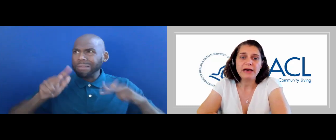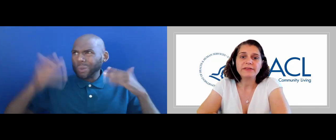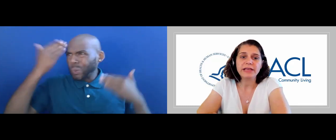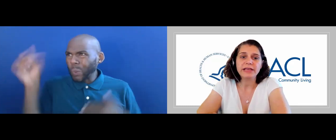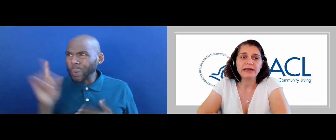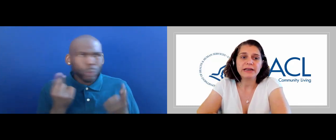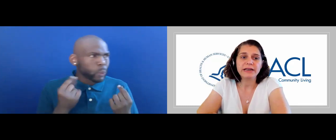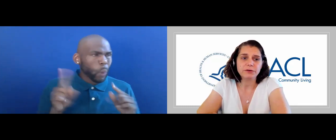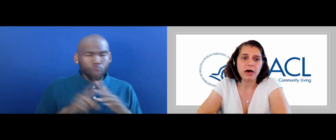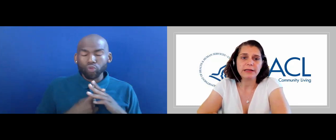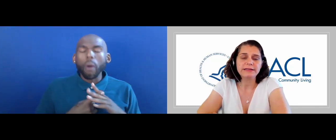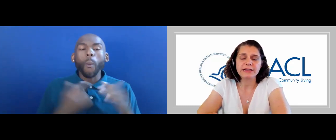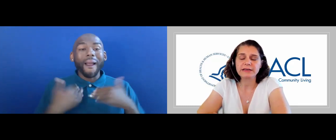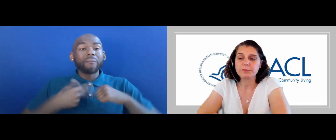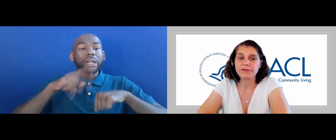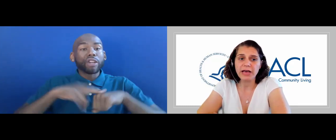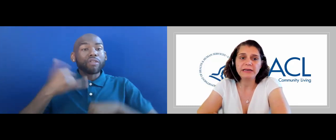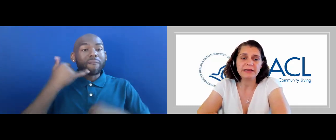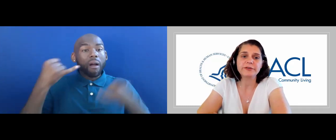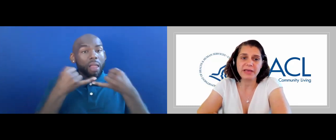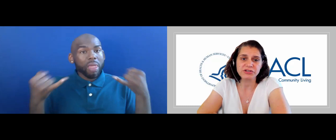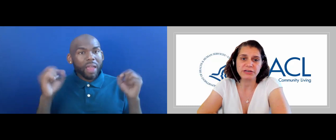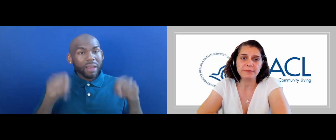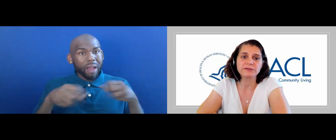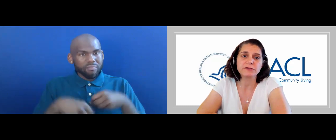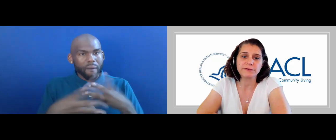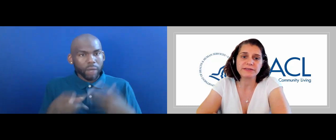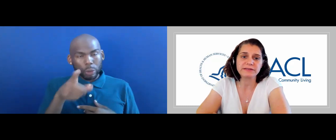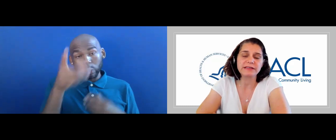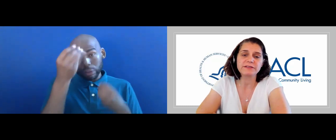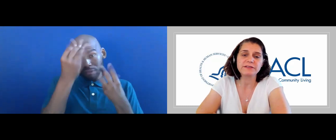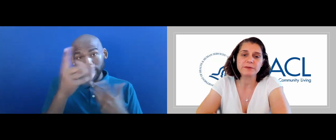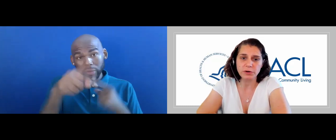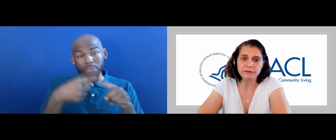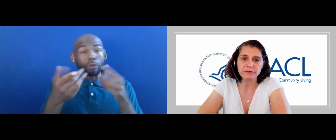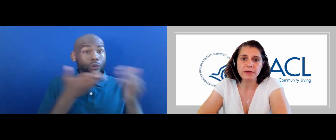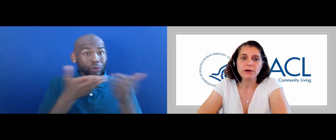A NATIONAL HOTLINE THAT CAN PROVIDE INFORMATION ABOUT SERVICES AND SUPPORTS CALLED